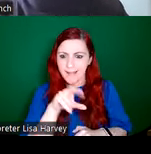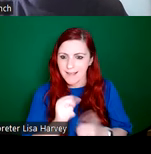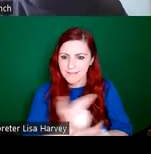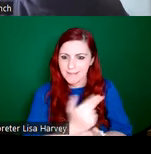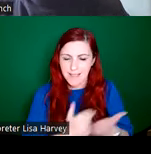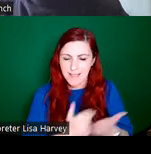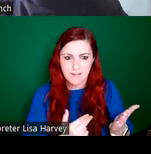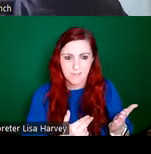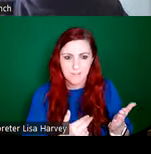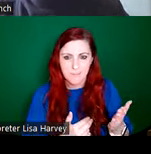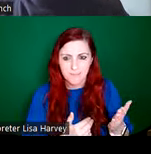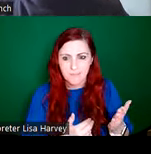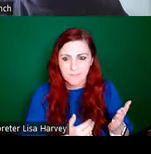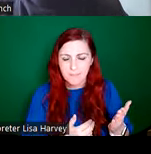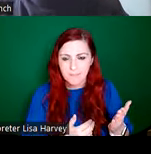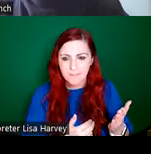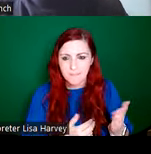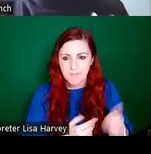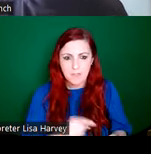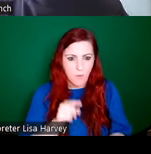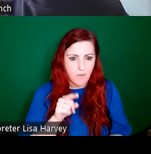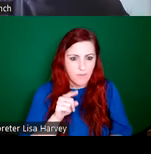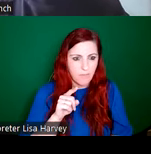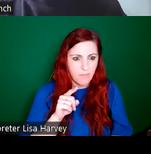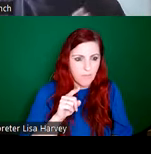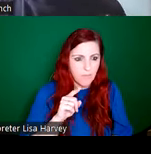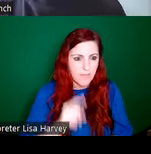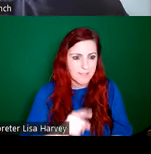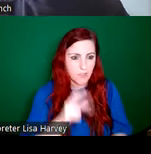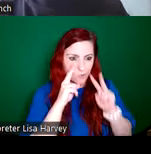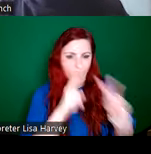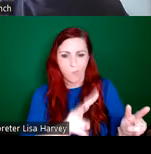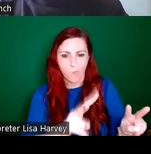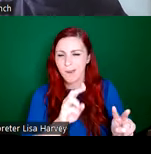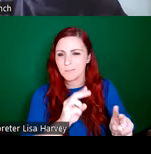is a depiction of paradise. And we have gorgeous details of fruit trees, this